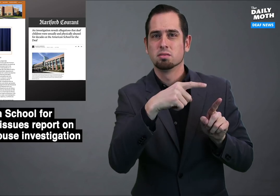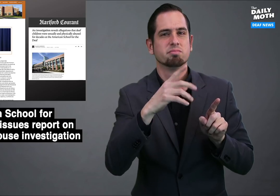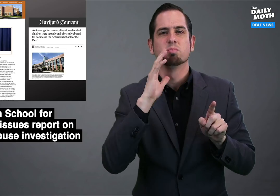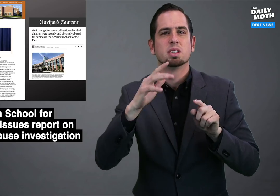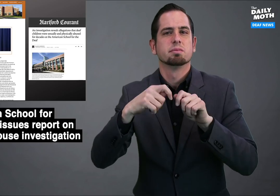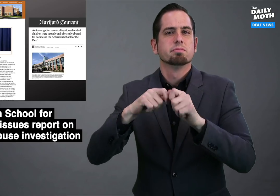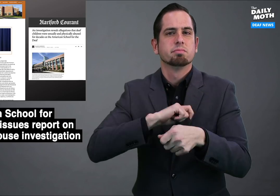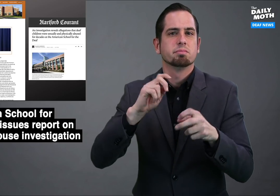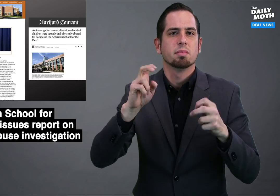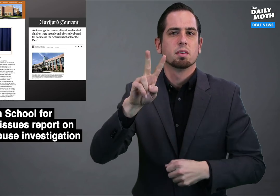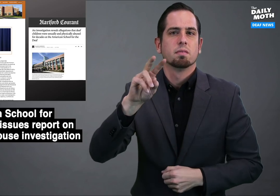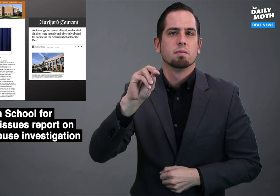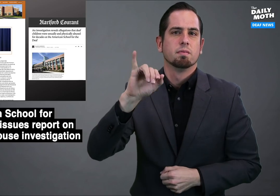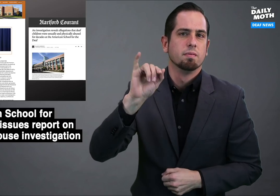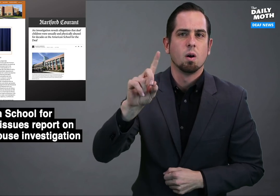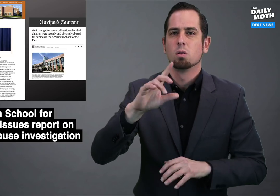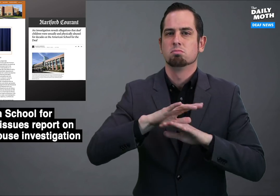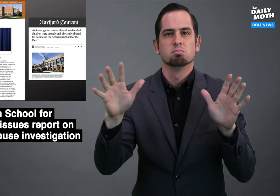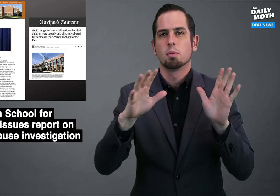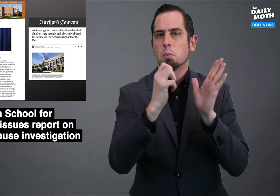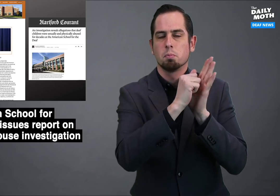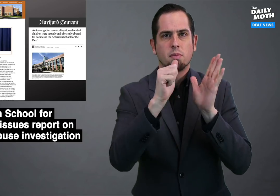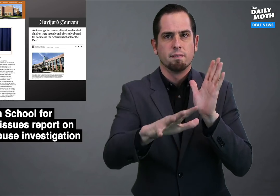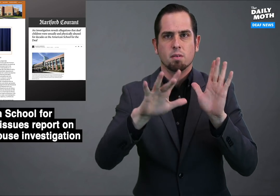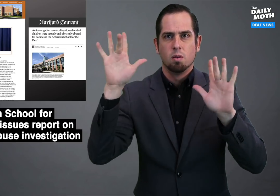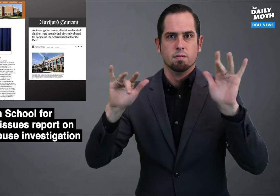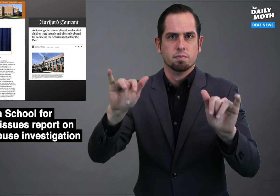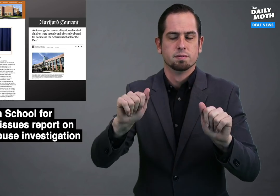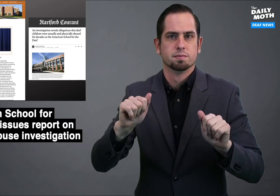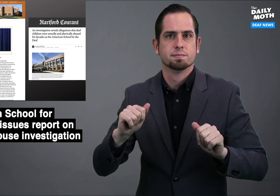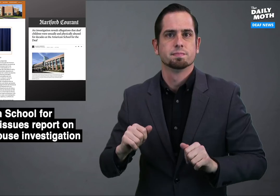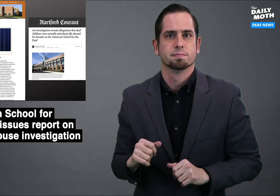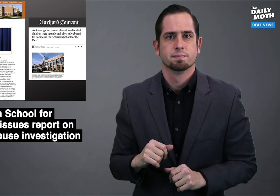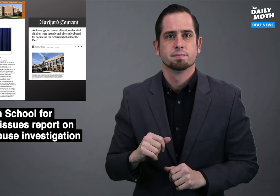will be voided and removed.